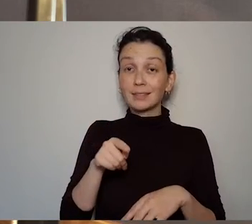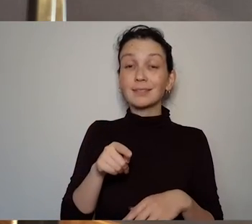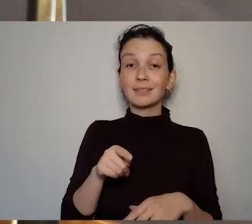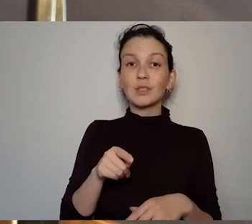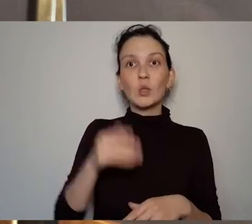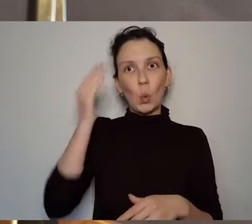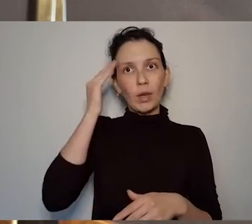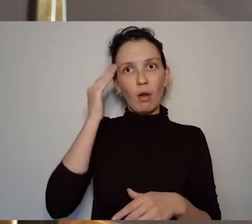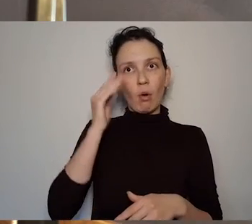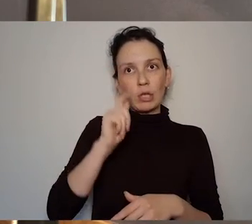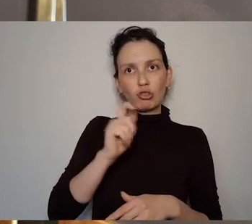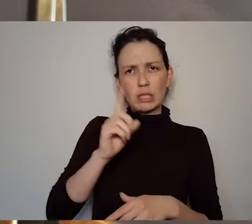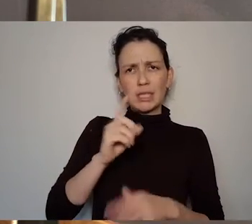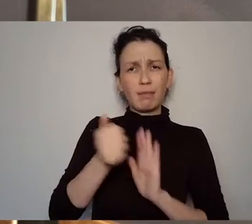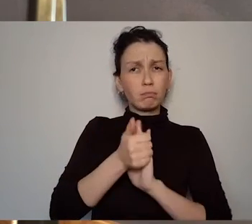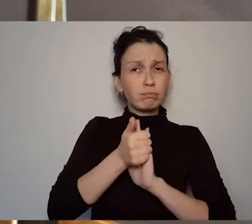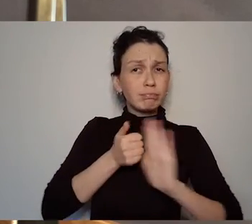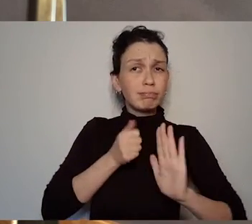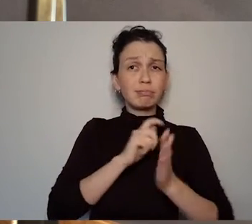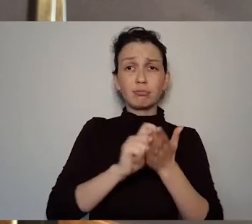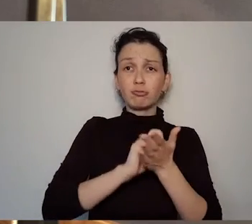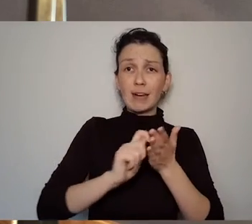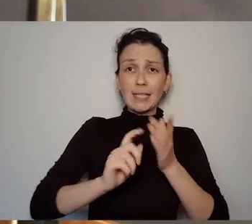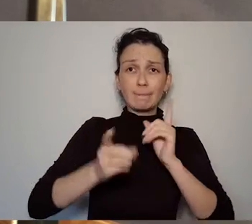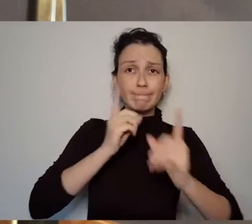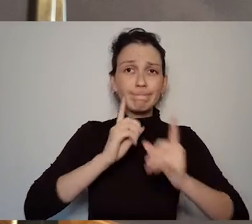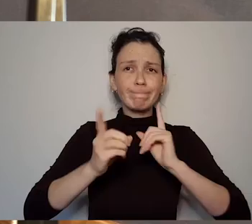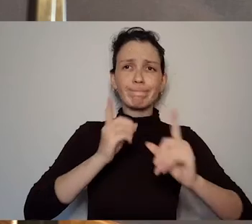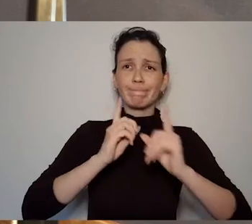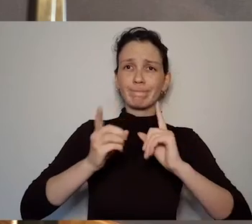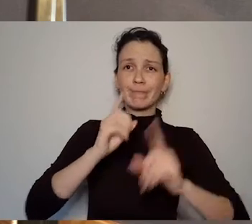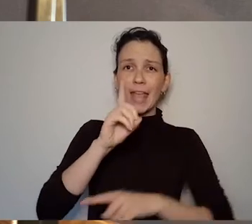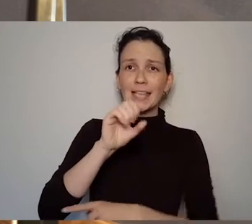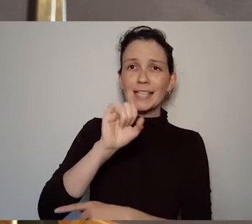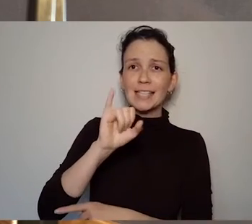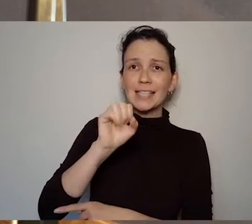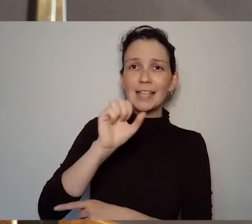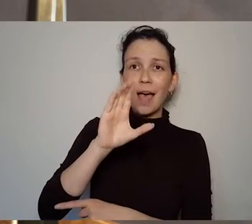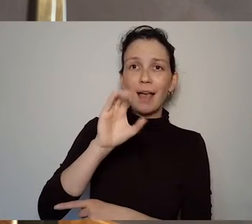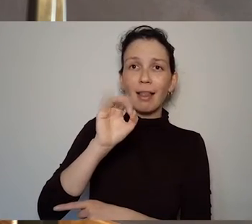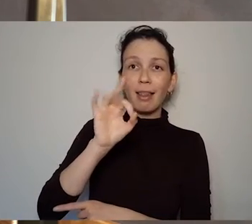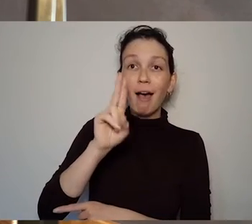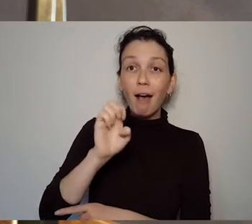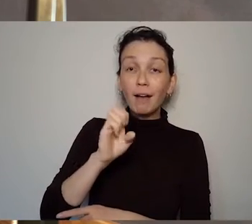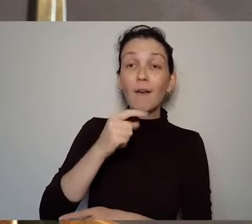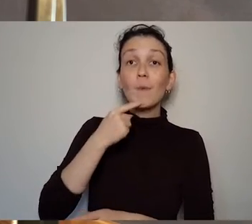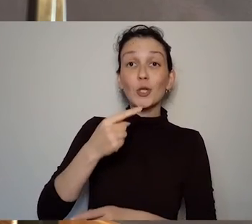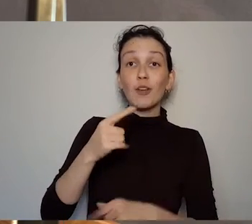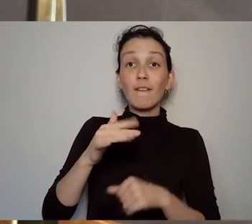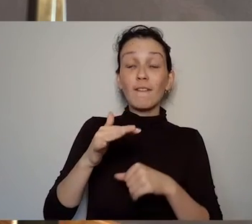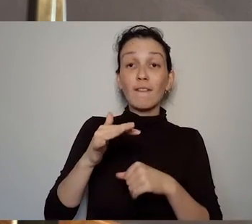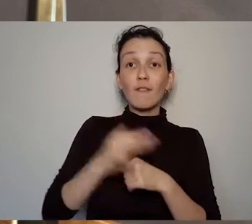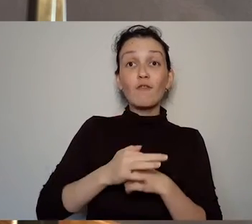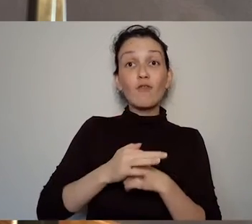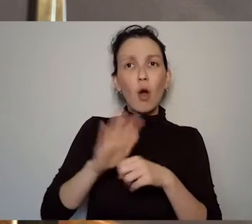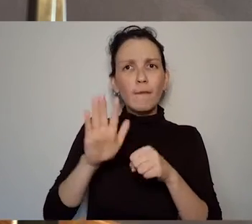to hear that dialogue you have to have silence and there are her plays there are so many